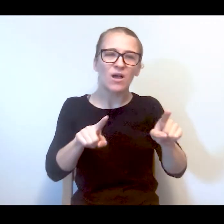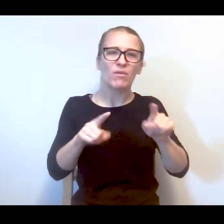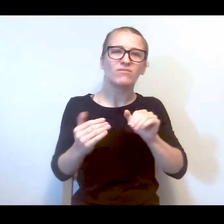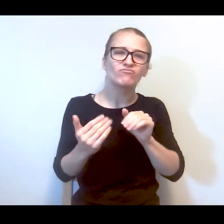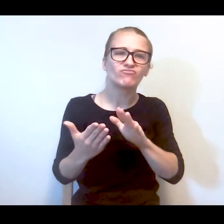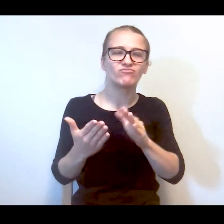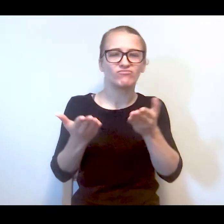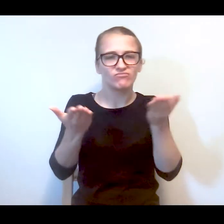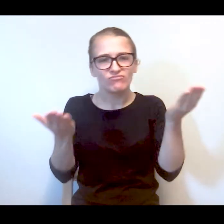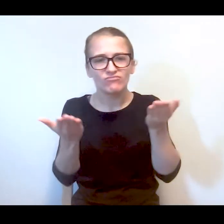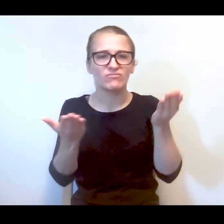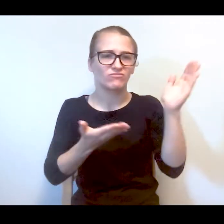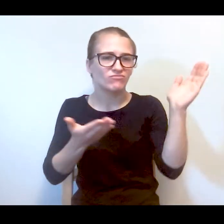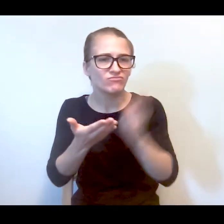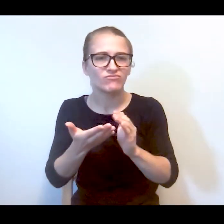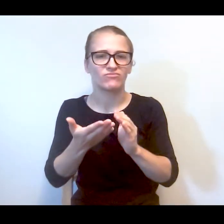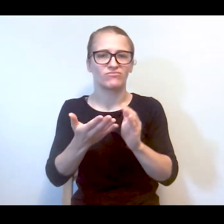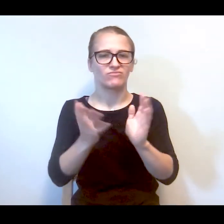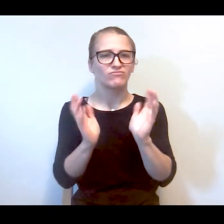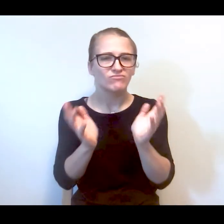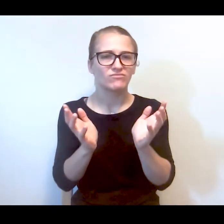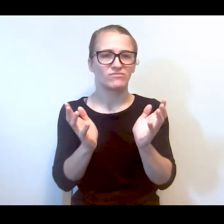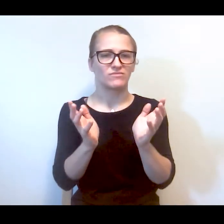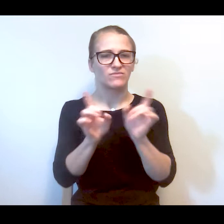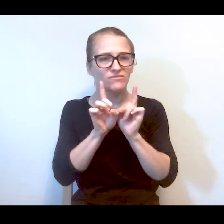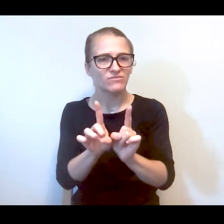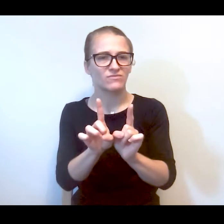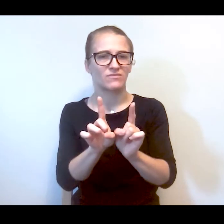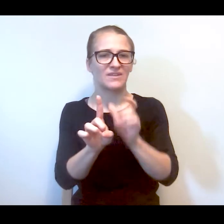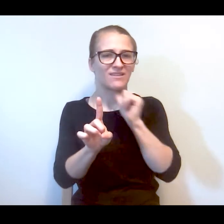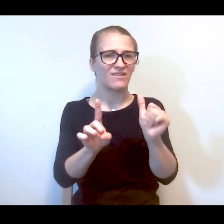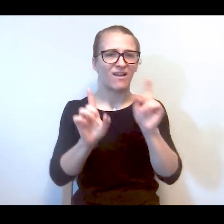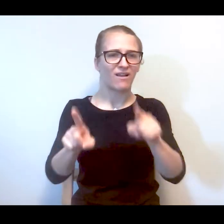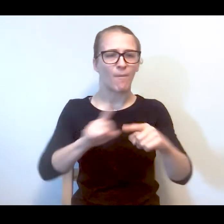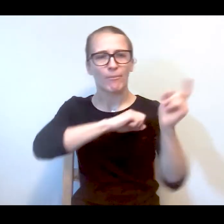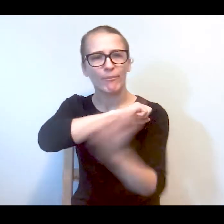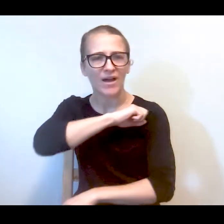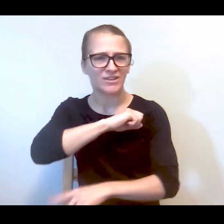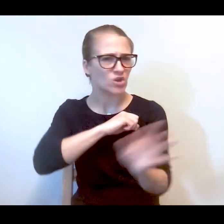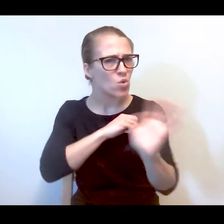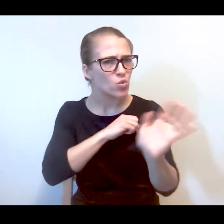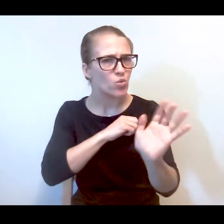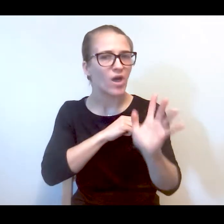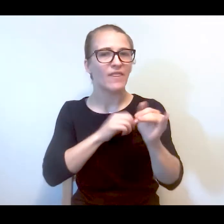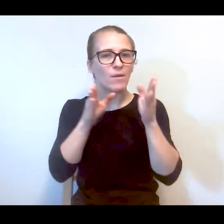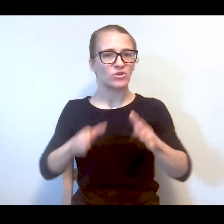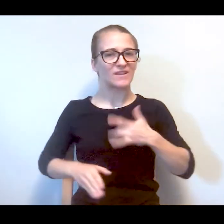respond, to be there for the person, to de-escalate the person. They come to criminalize that person.